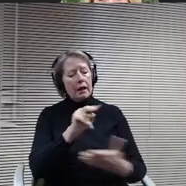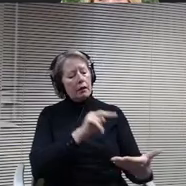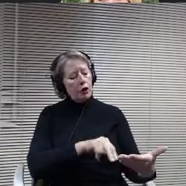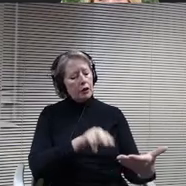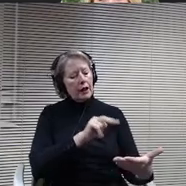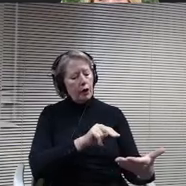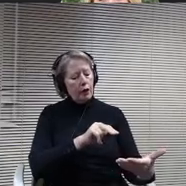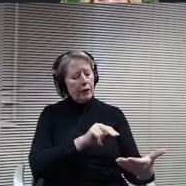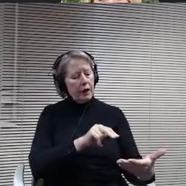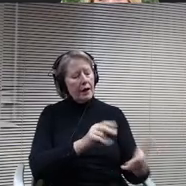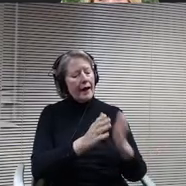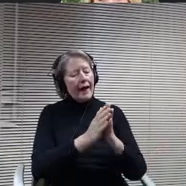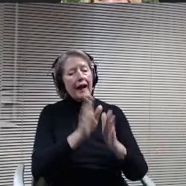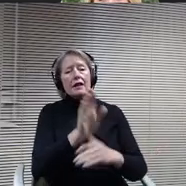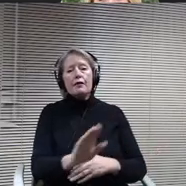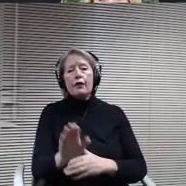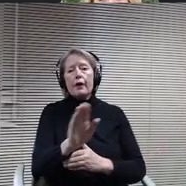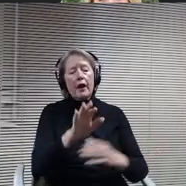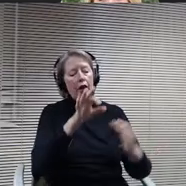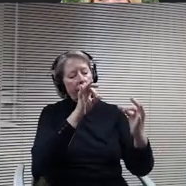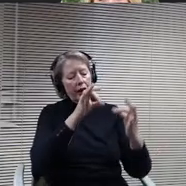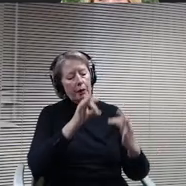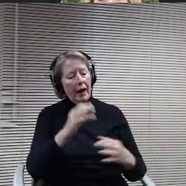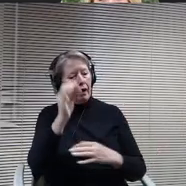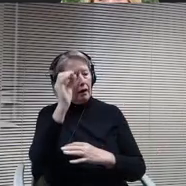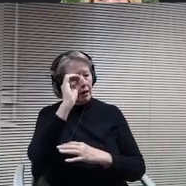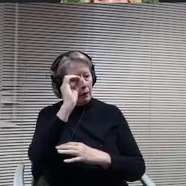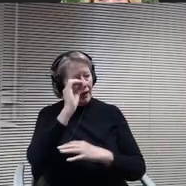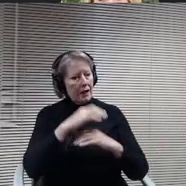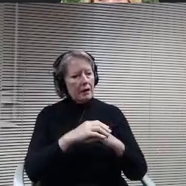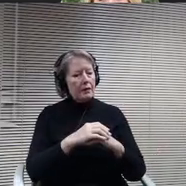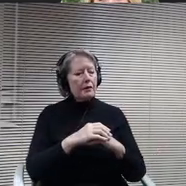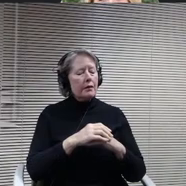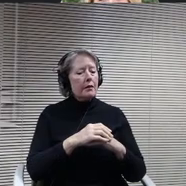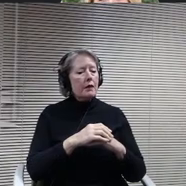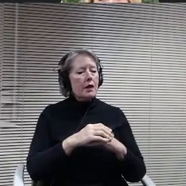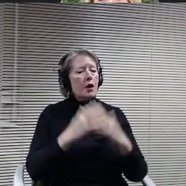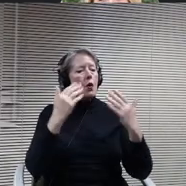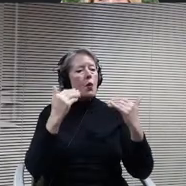I think because they're gonna be the ones to implement this. If